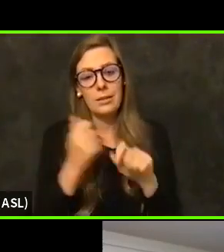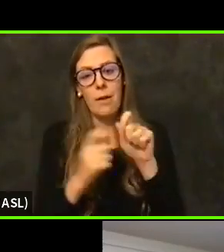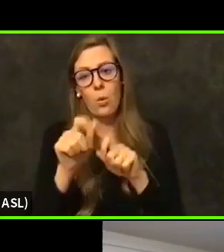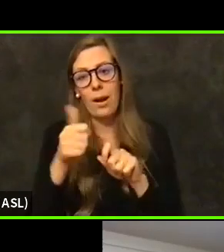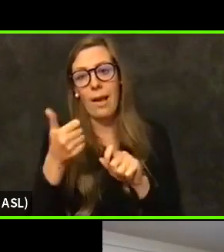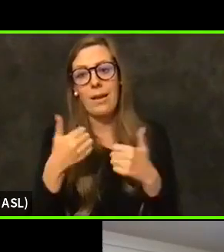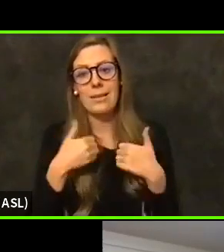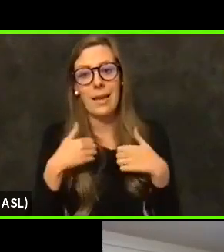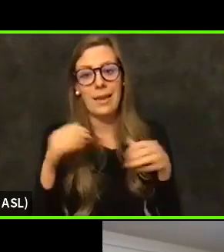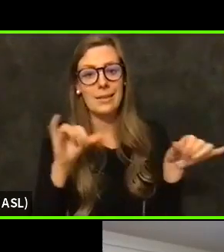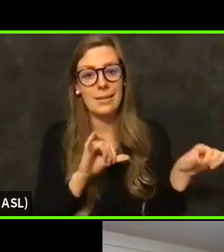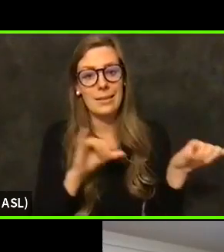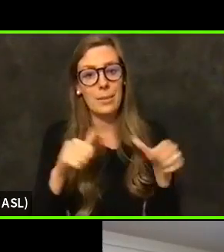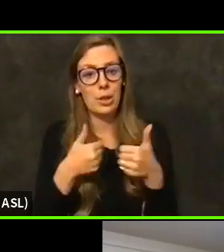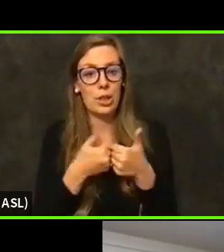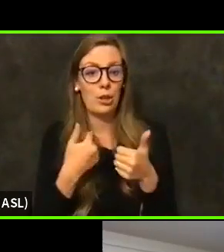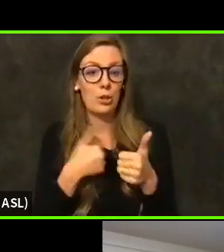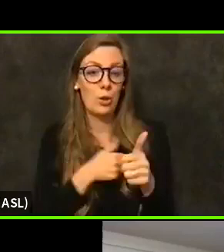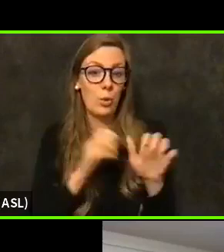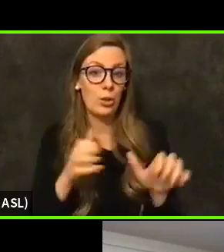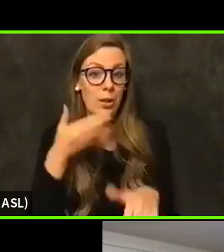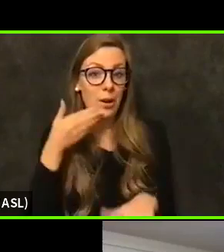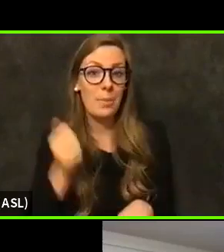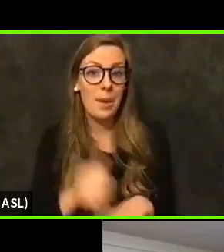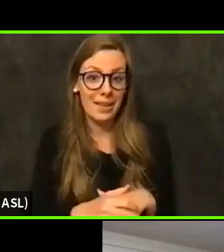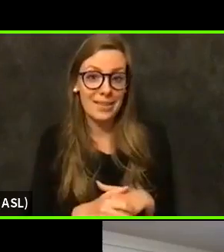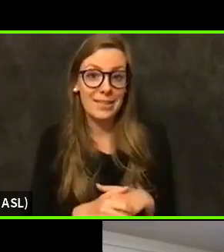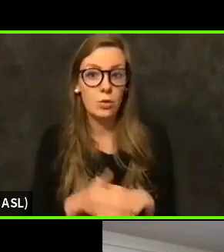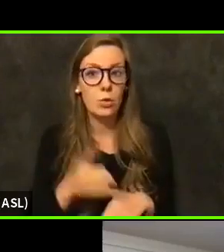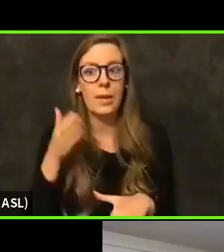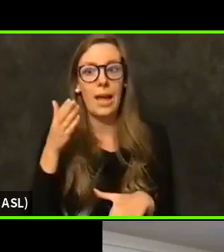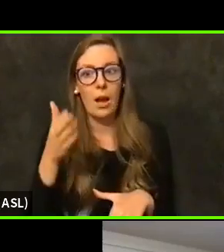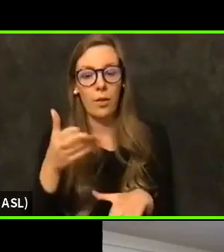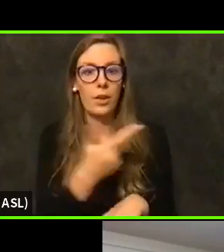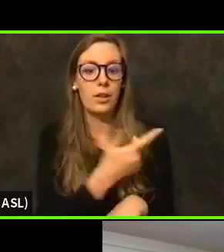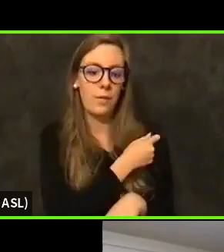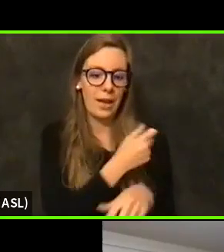So we are trying to do our best to be out there and to vaccinate everybody.